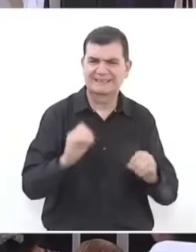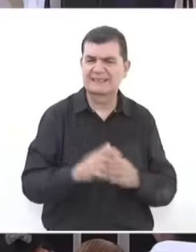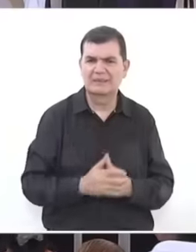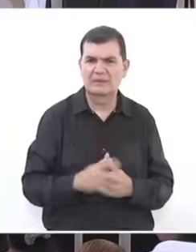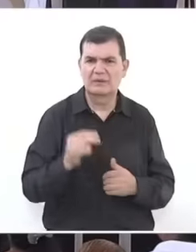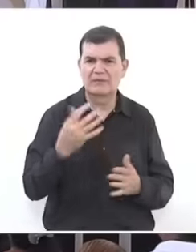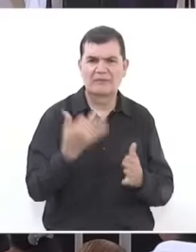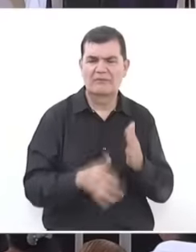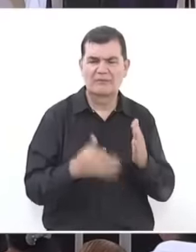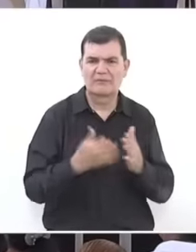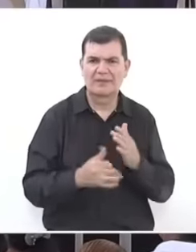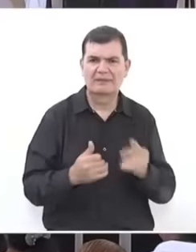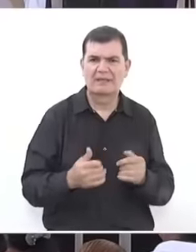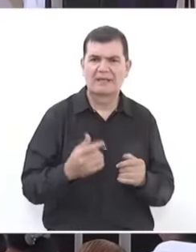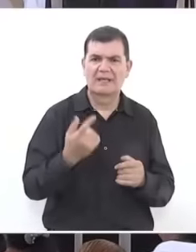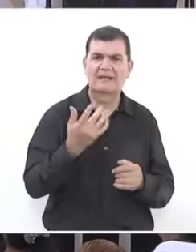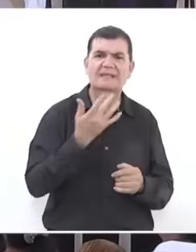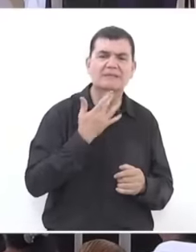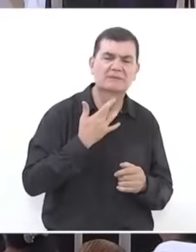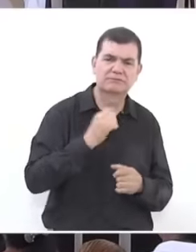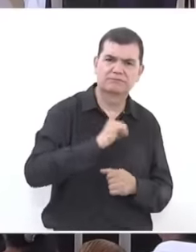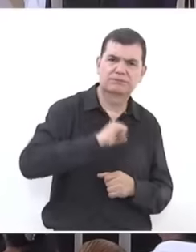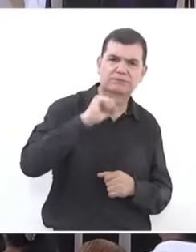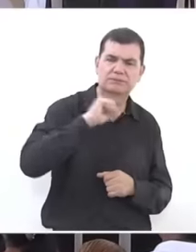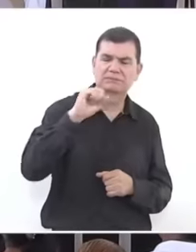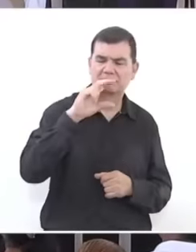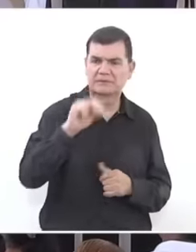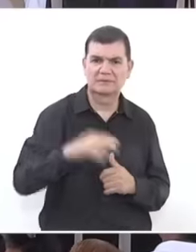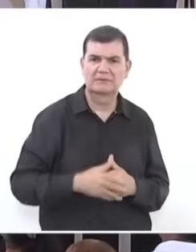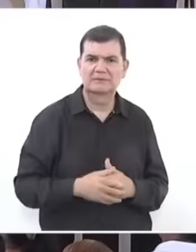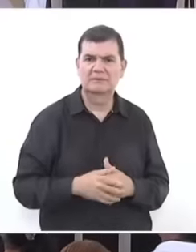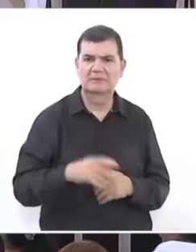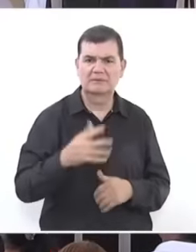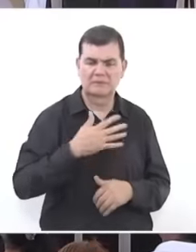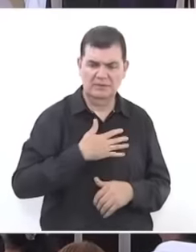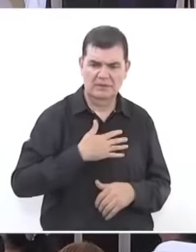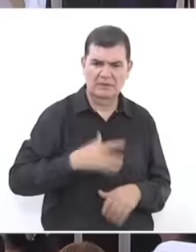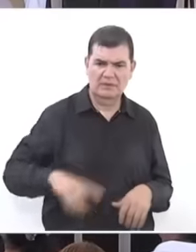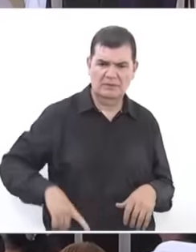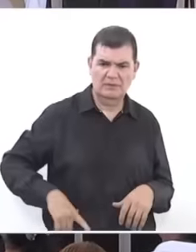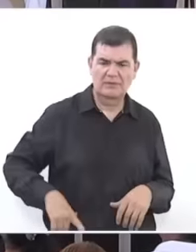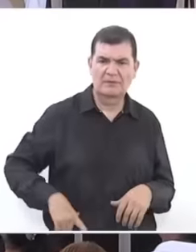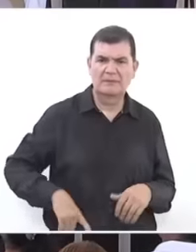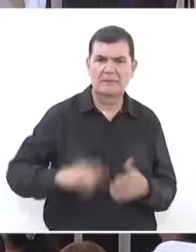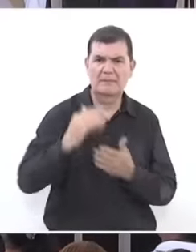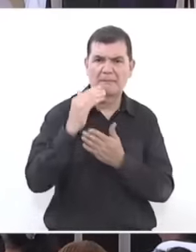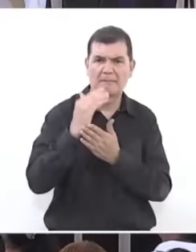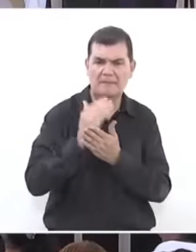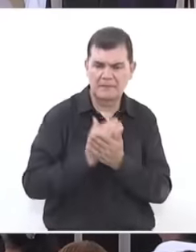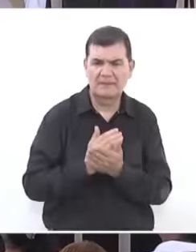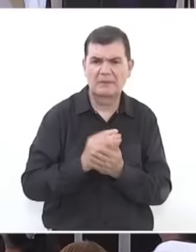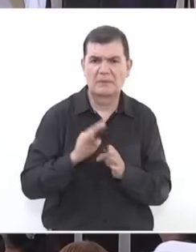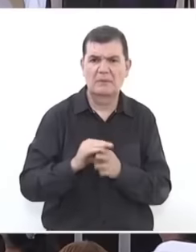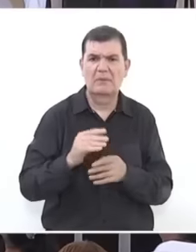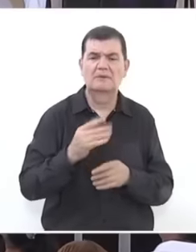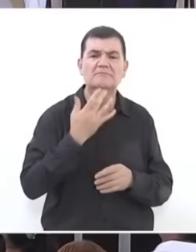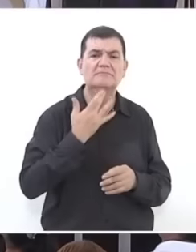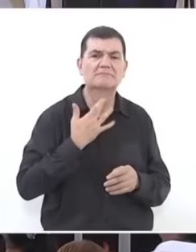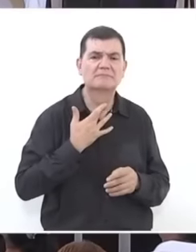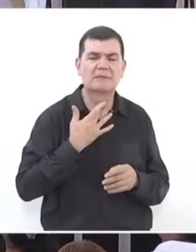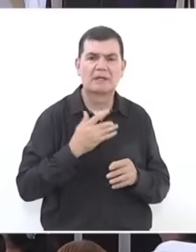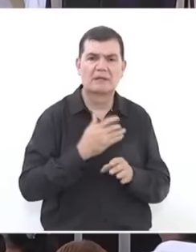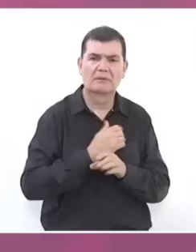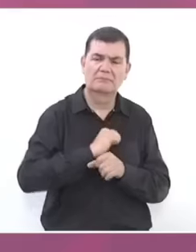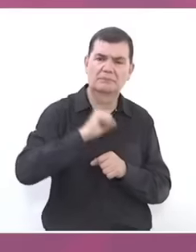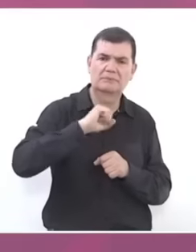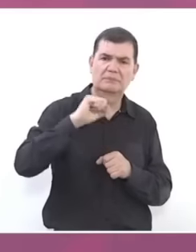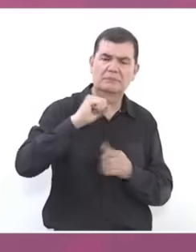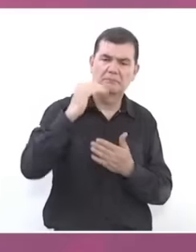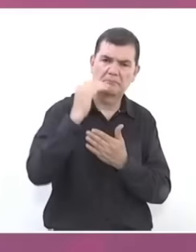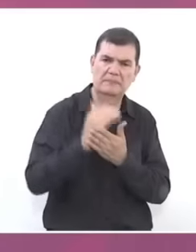need for gasoline, our government is the one that has increased the least. The price of gasoline, on the